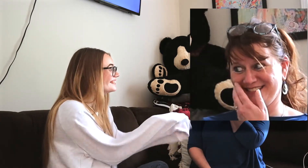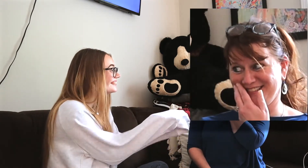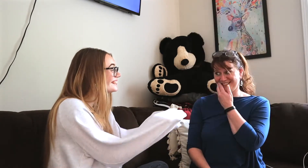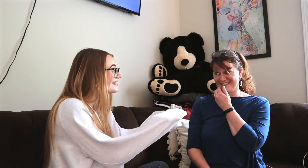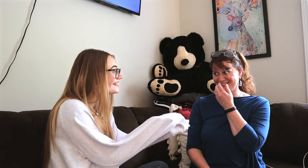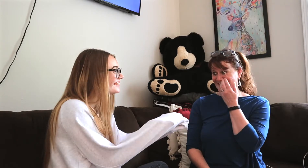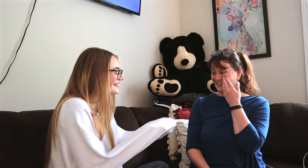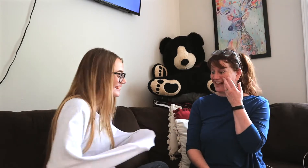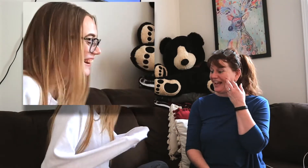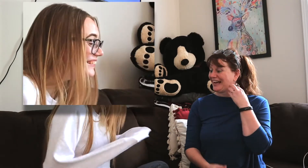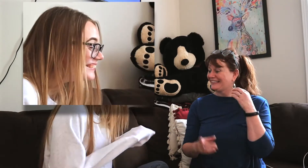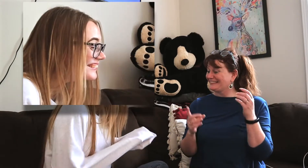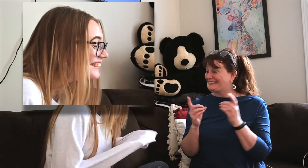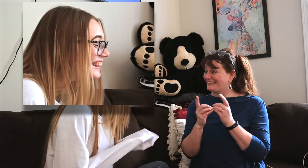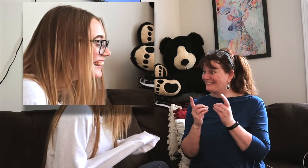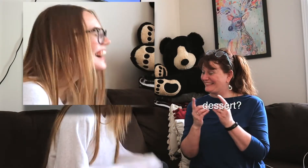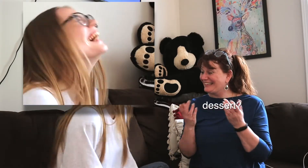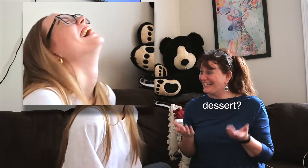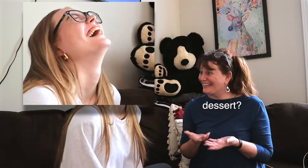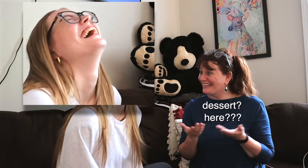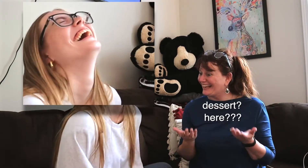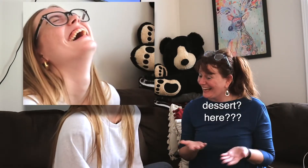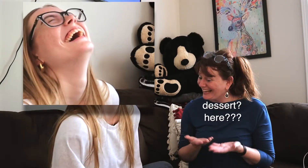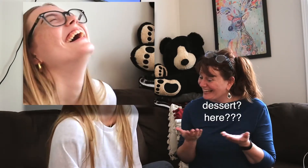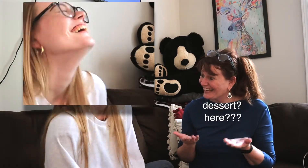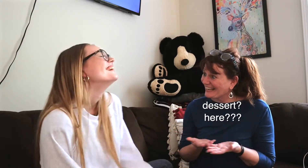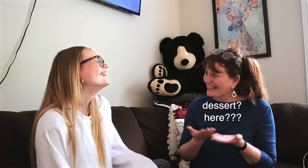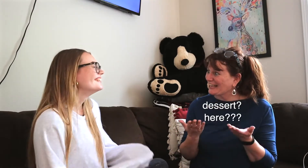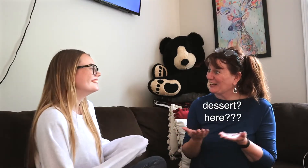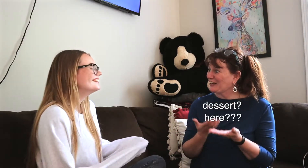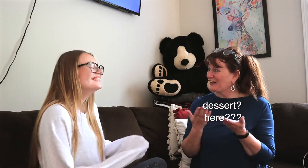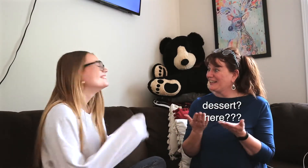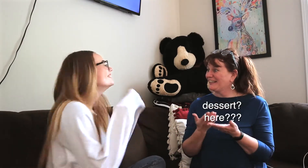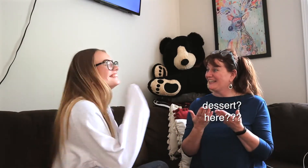*sammie wheezing*